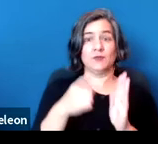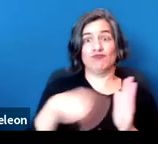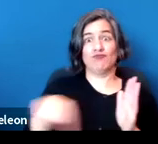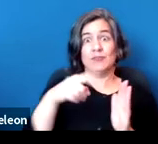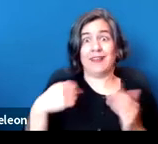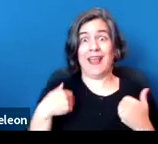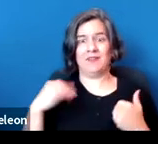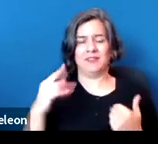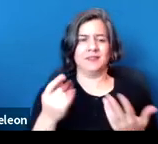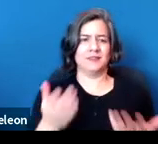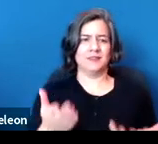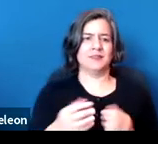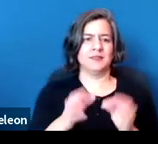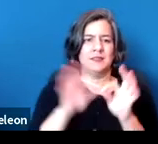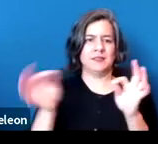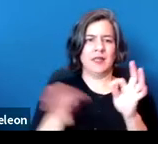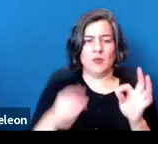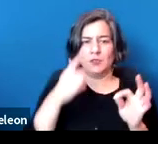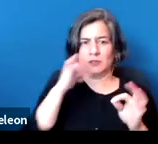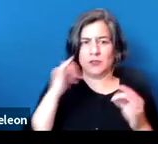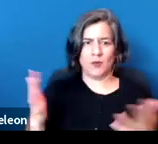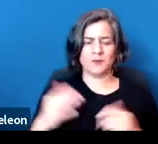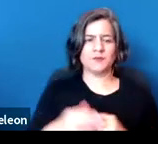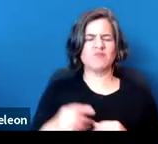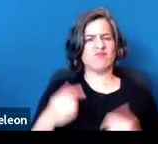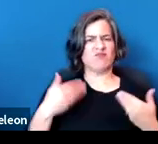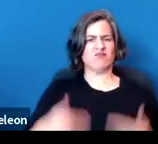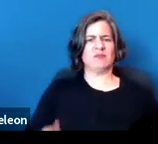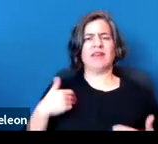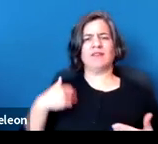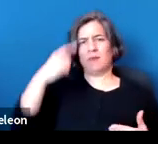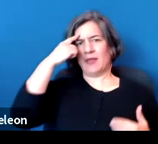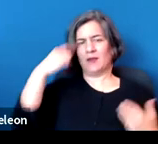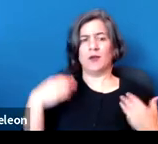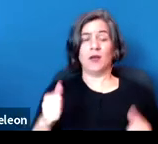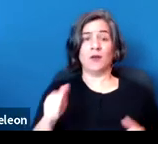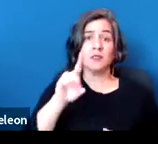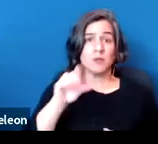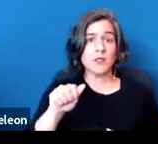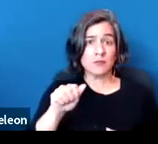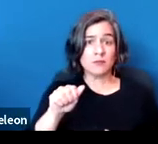So here, the language is, "I have a mental health disability that causes me